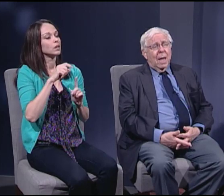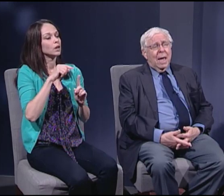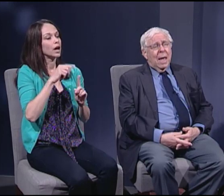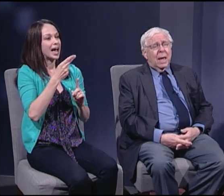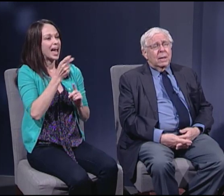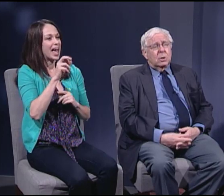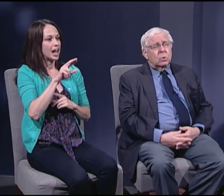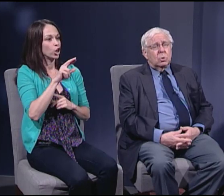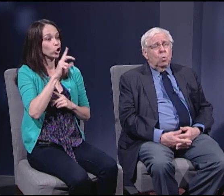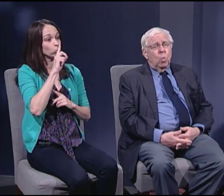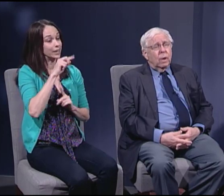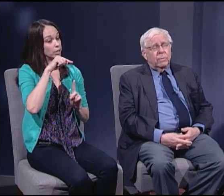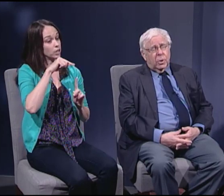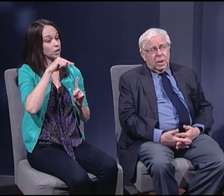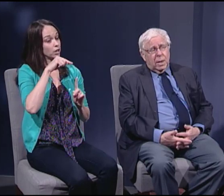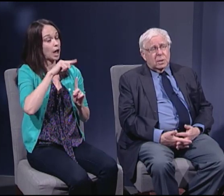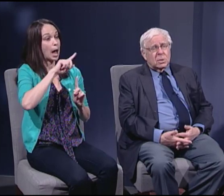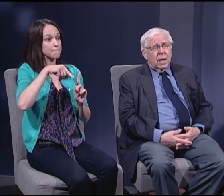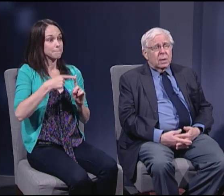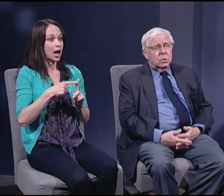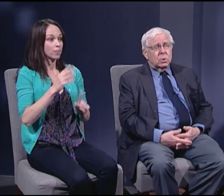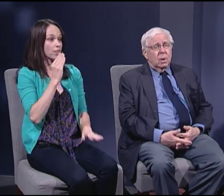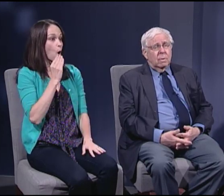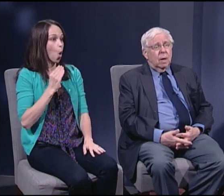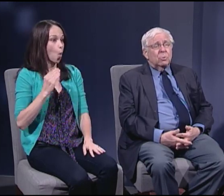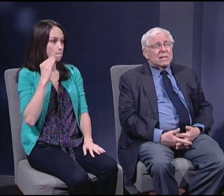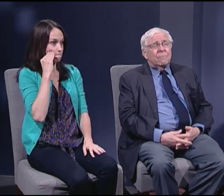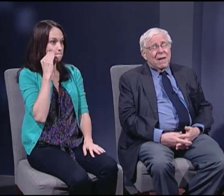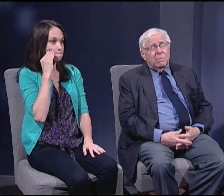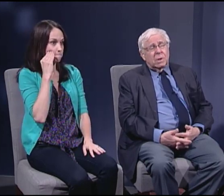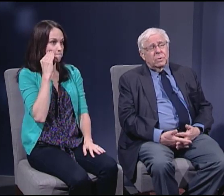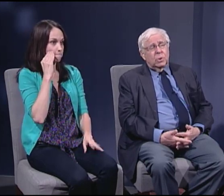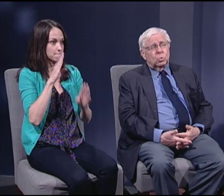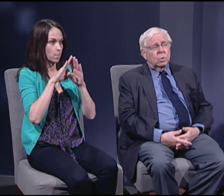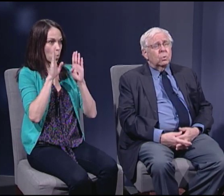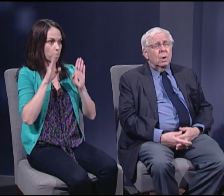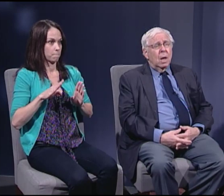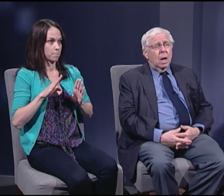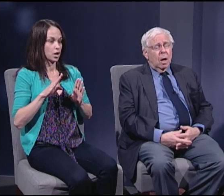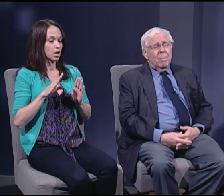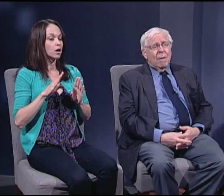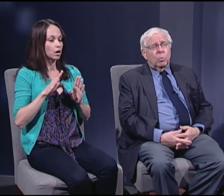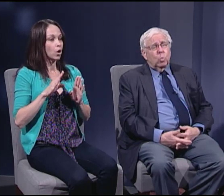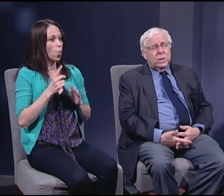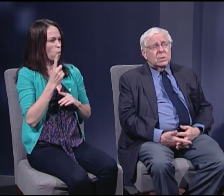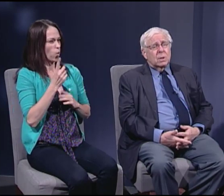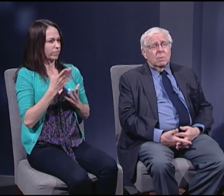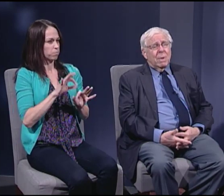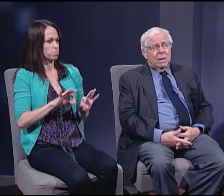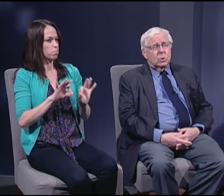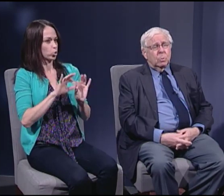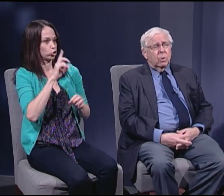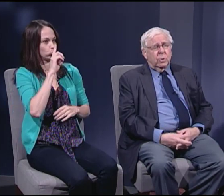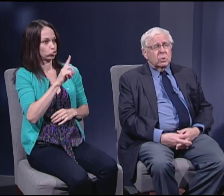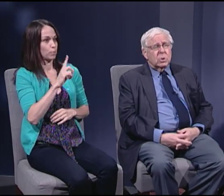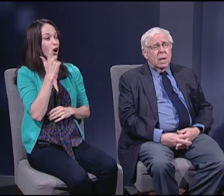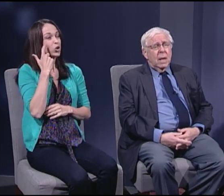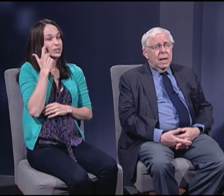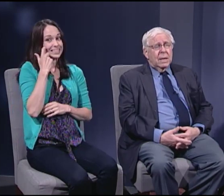And one of the things that is self-evidently true about the recent mass murders is